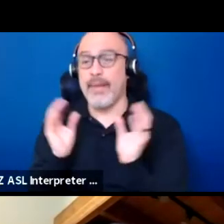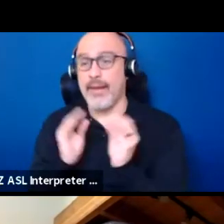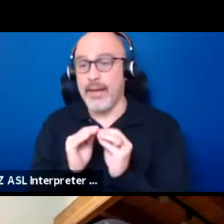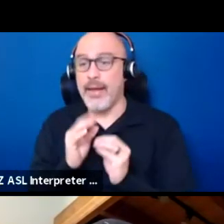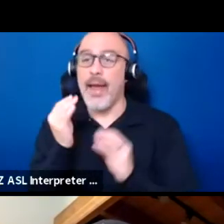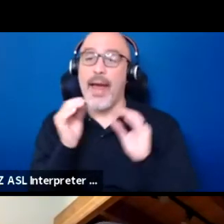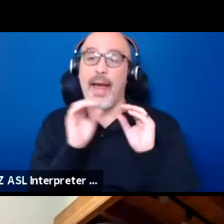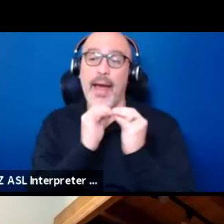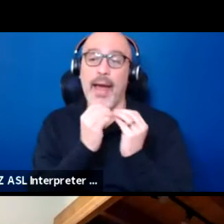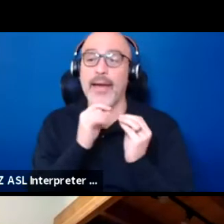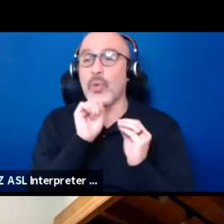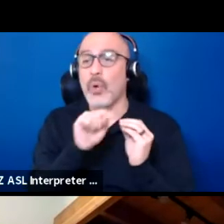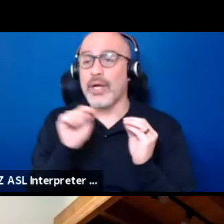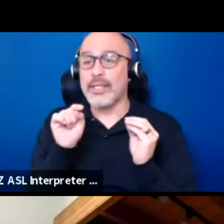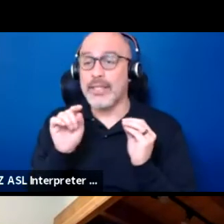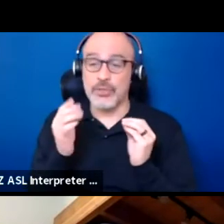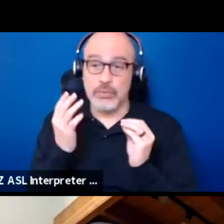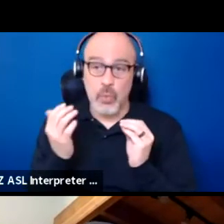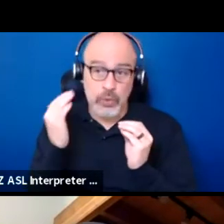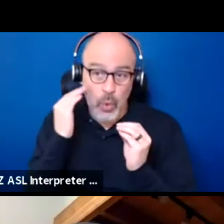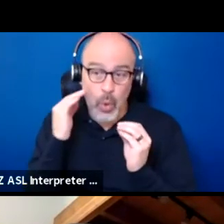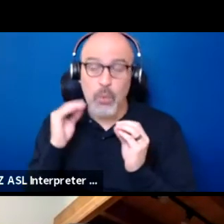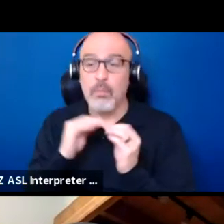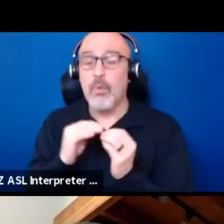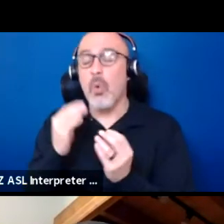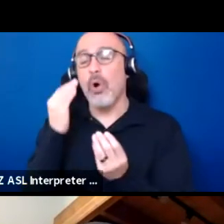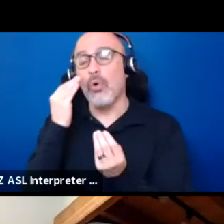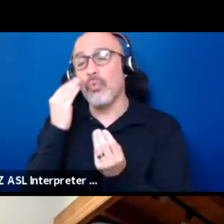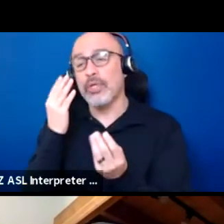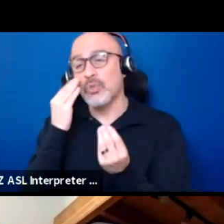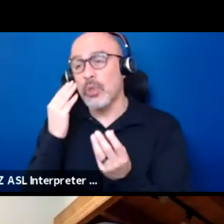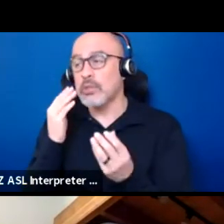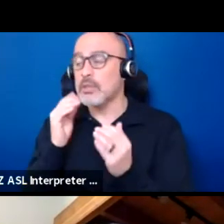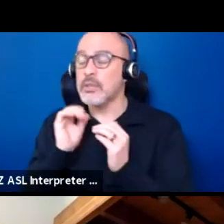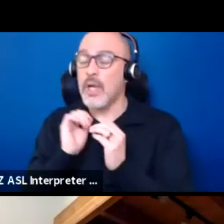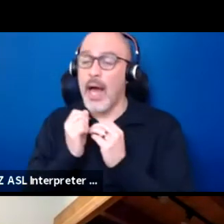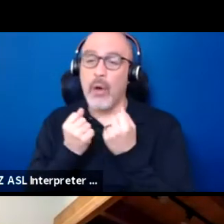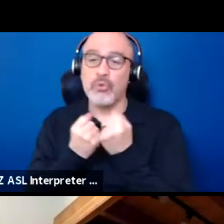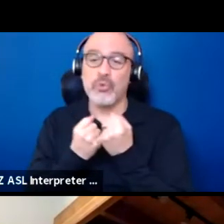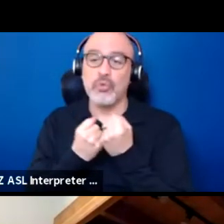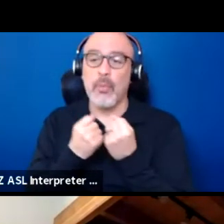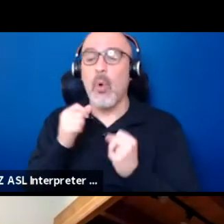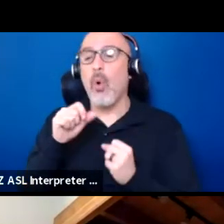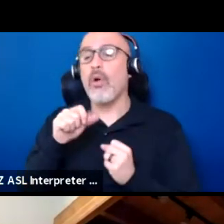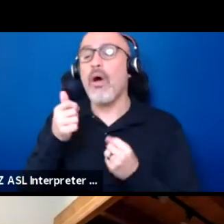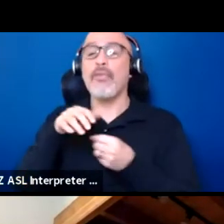and if you want to know more resources on how to support other local businesses,